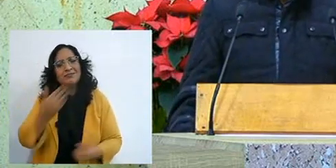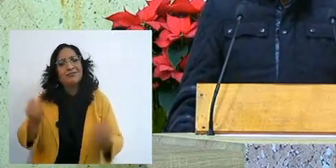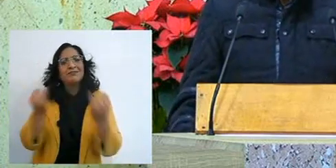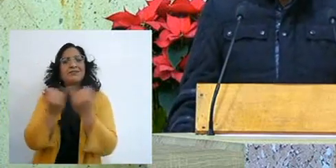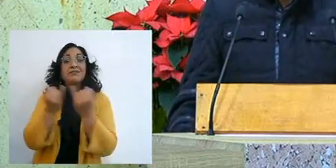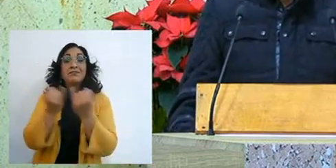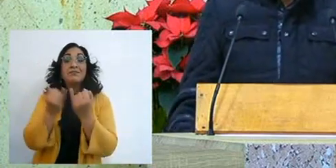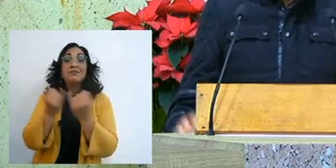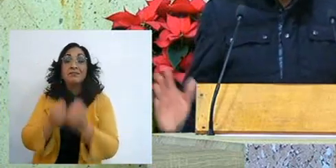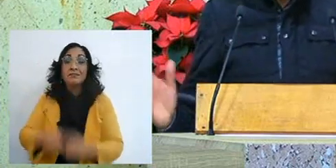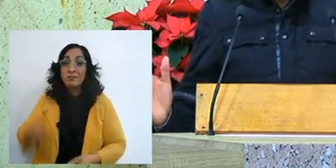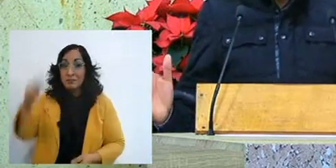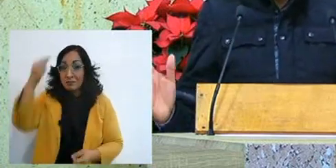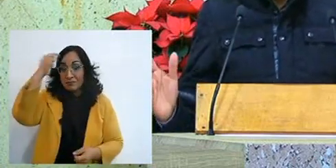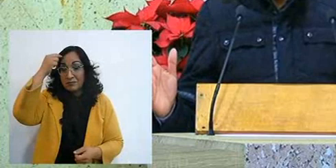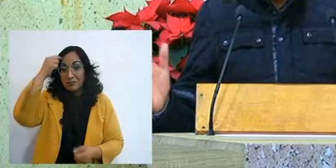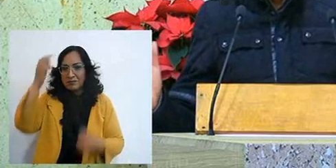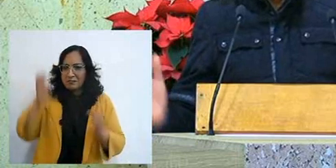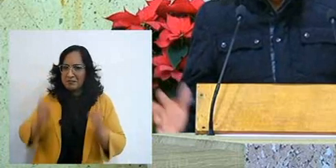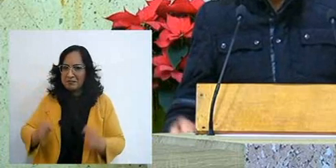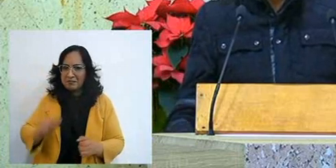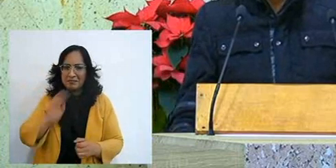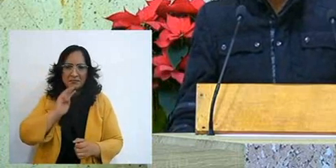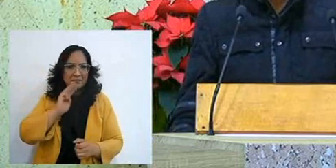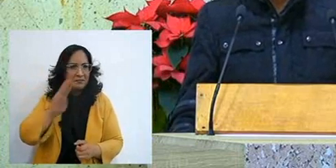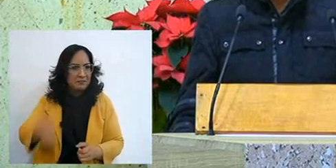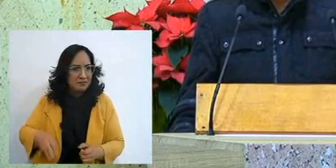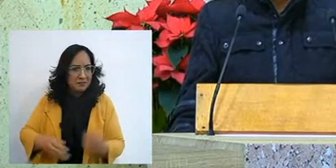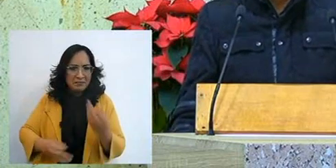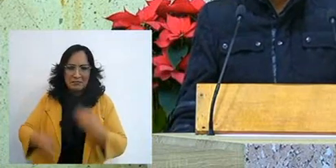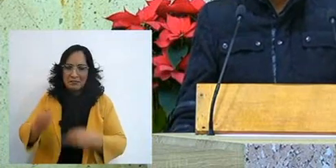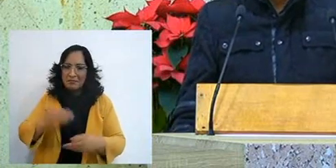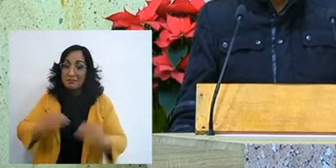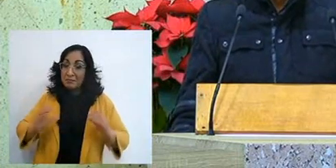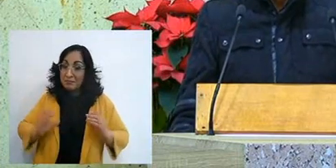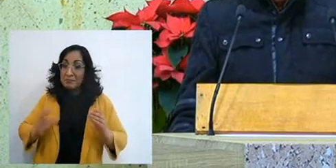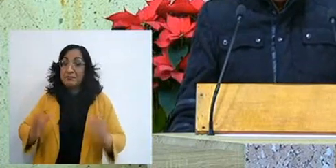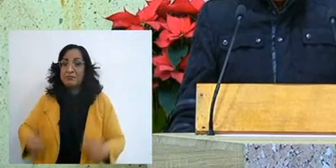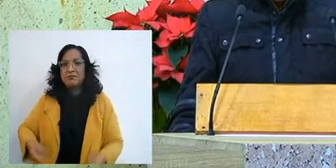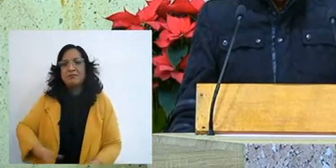and if the head is bad, the whole body feels bad,